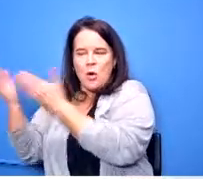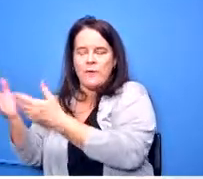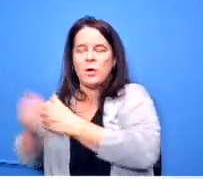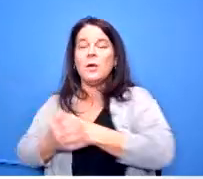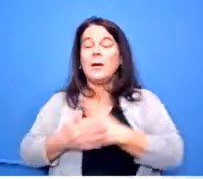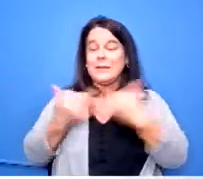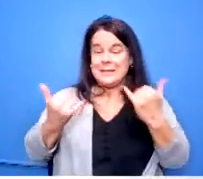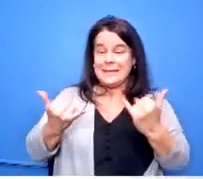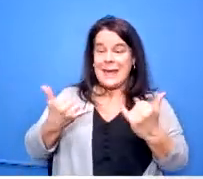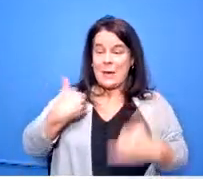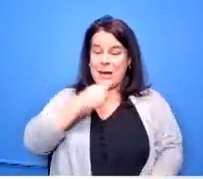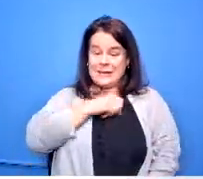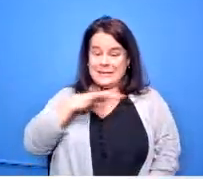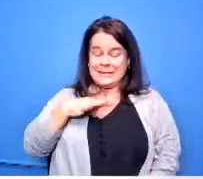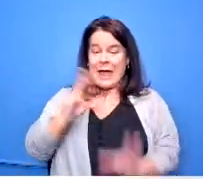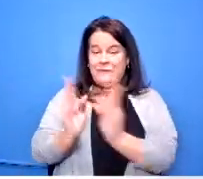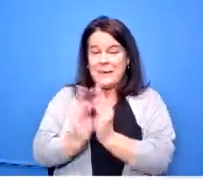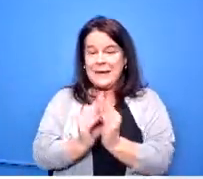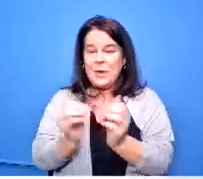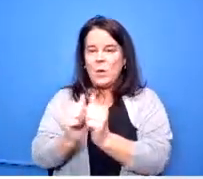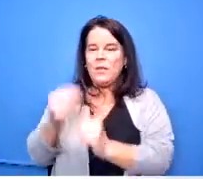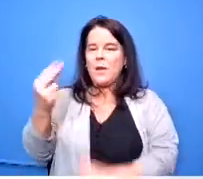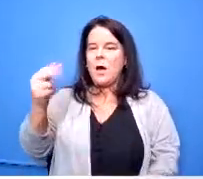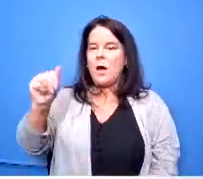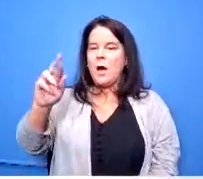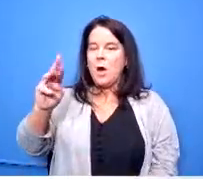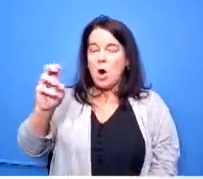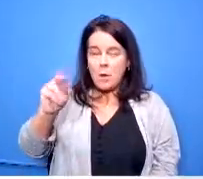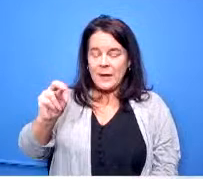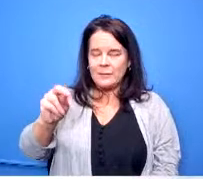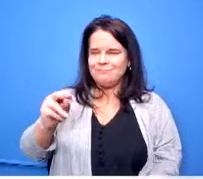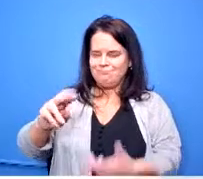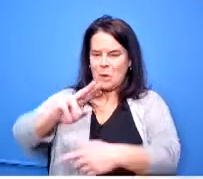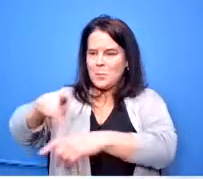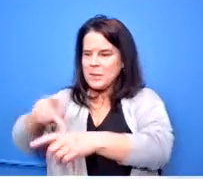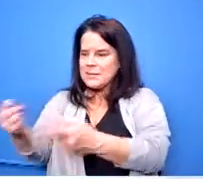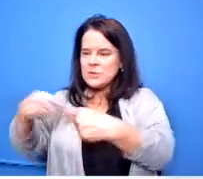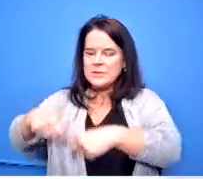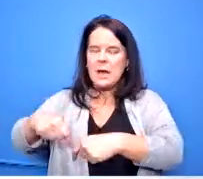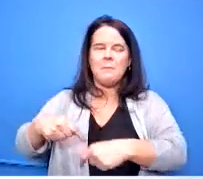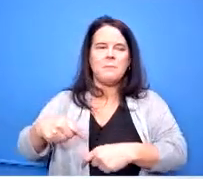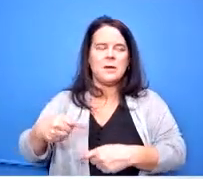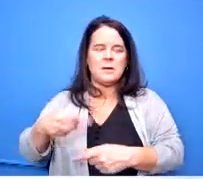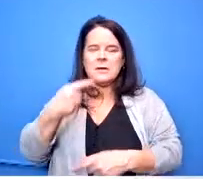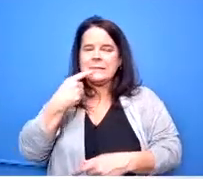meetings with chief harman the principals come in and say hey i would like to add this person so i